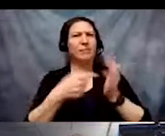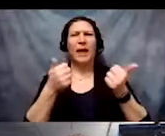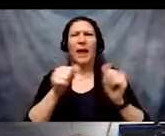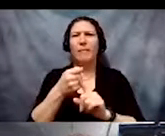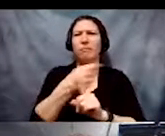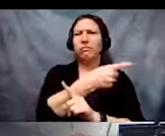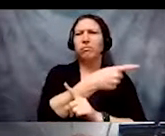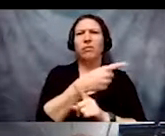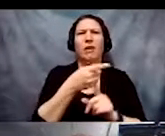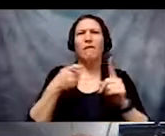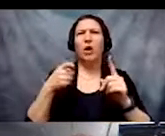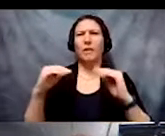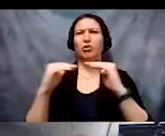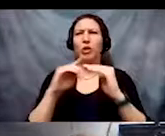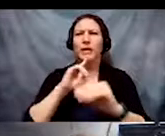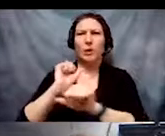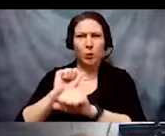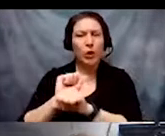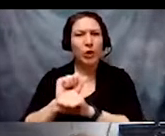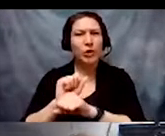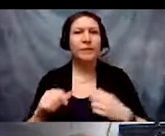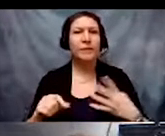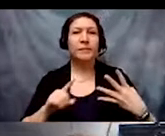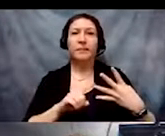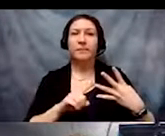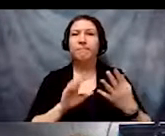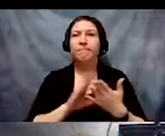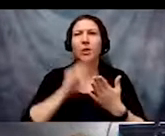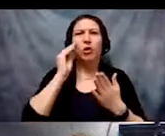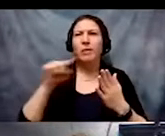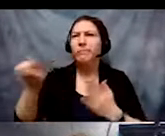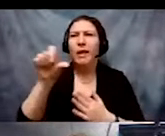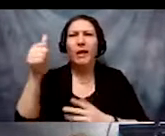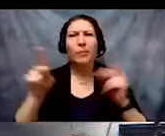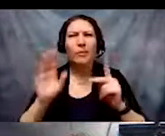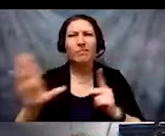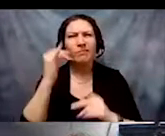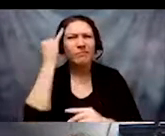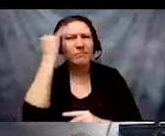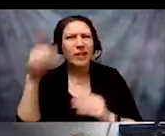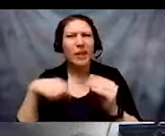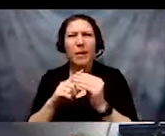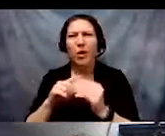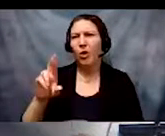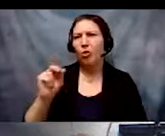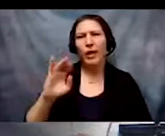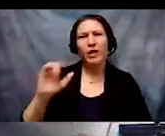3) We're going to learn others' ideas on racial & disability justice.